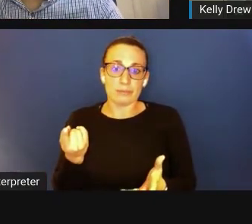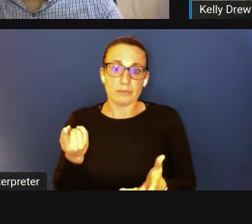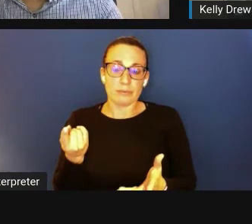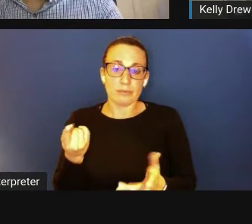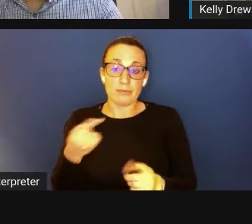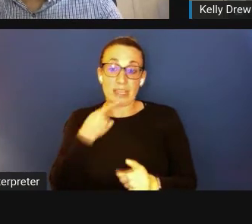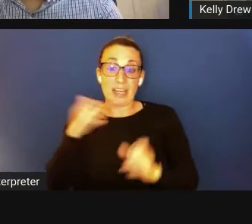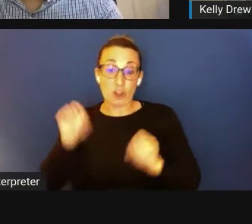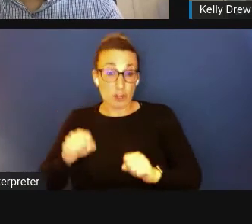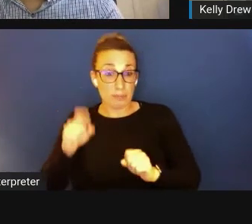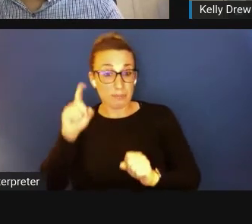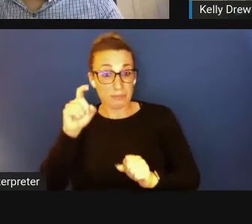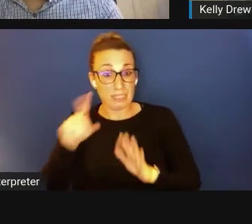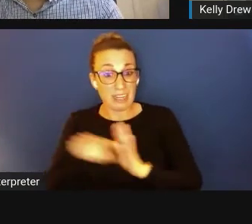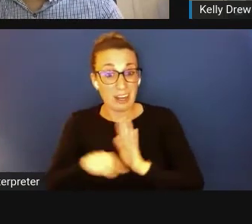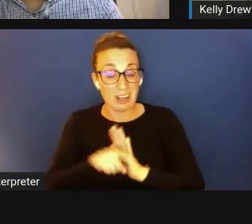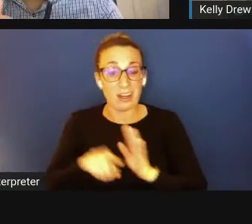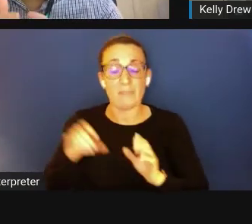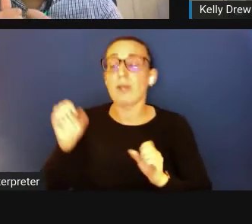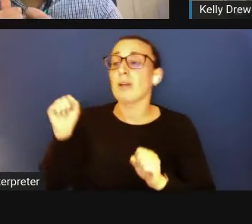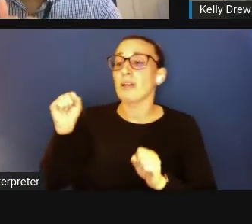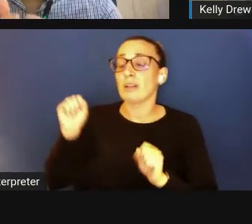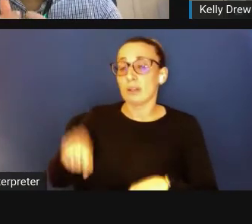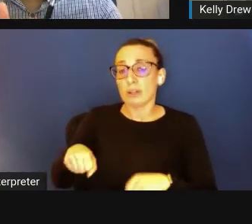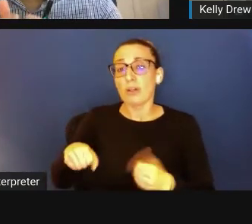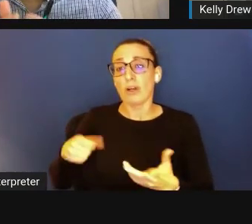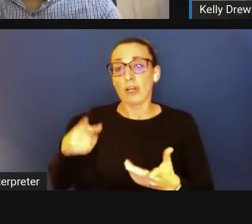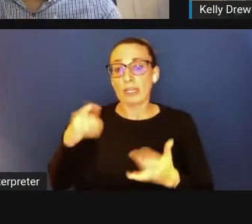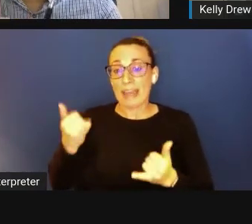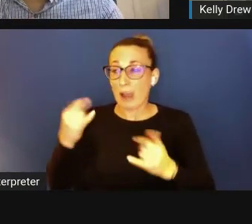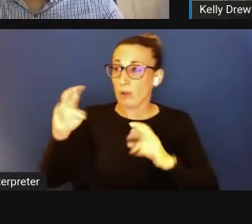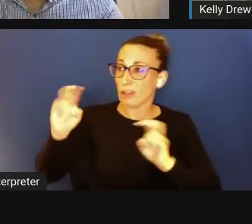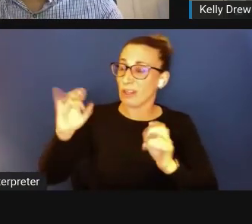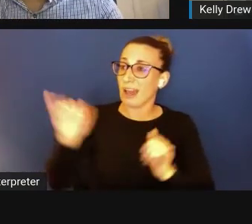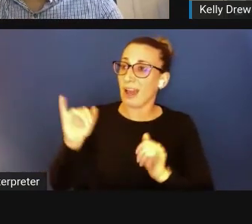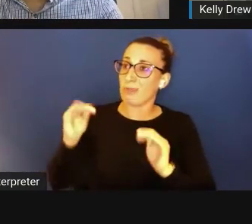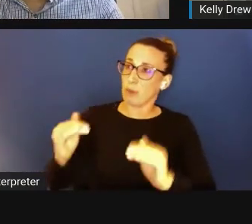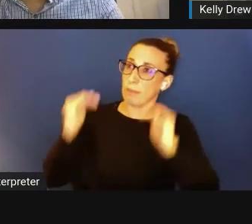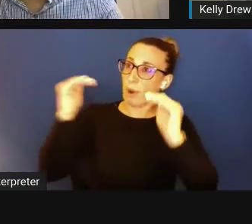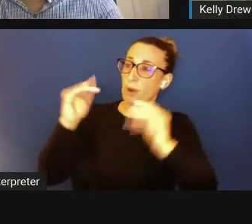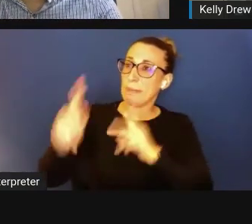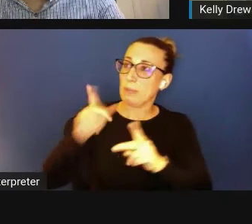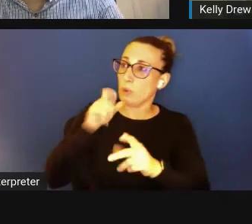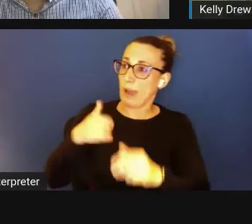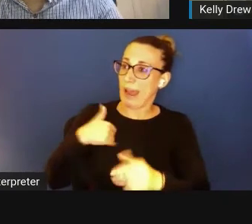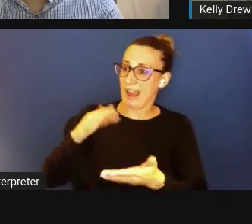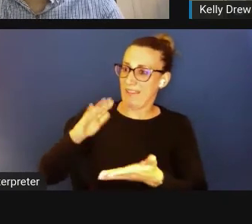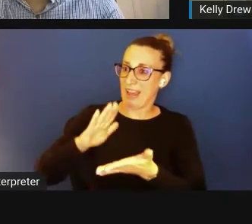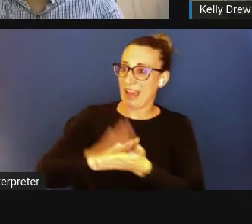So you could think of it as like now you are promoting people who have academic partnerships and have that already built in.